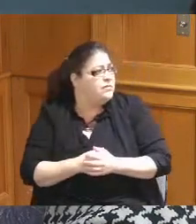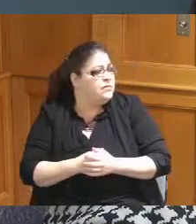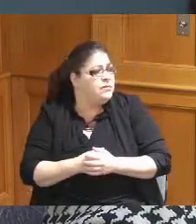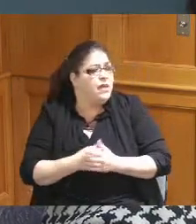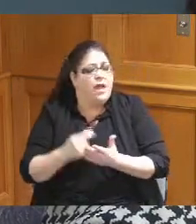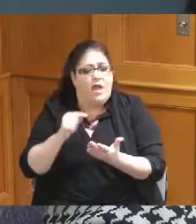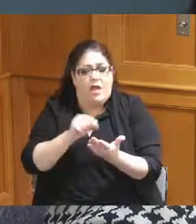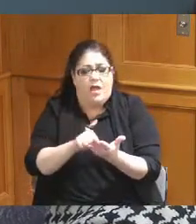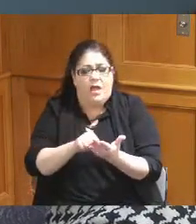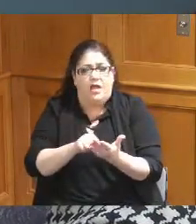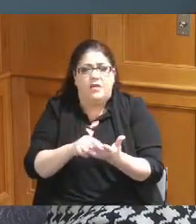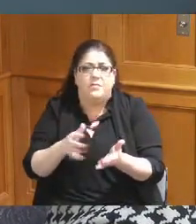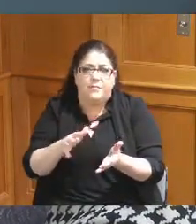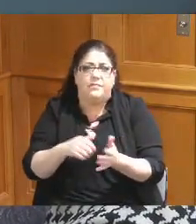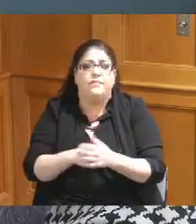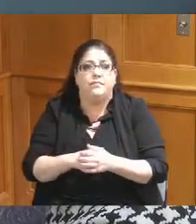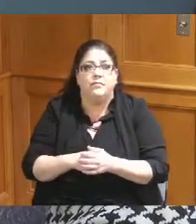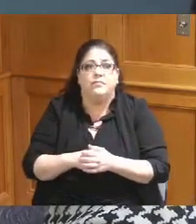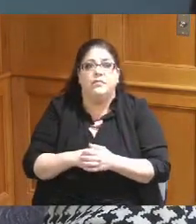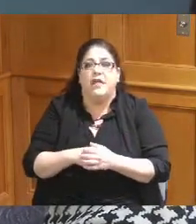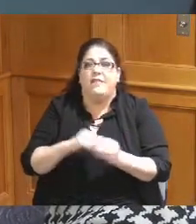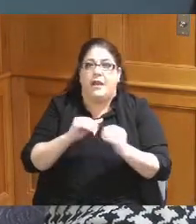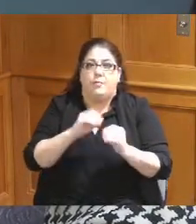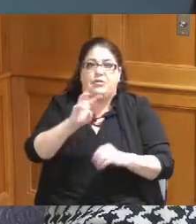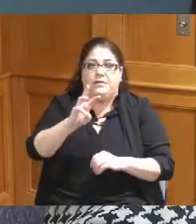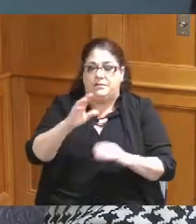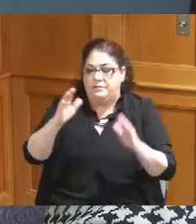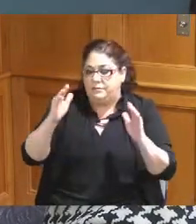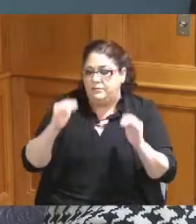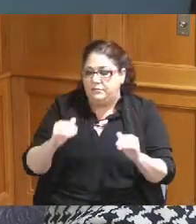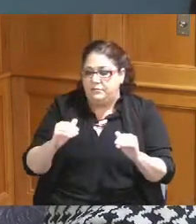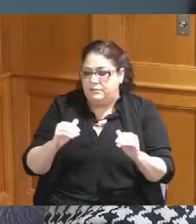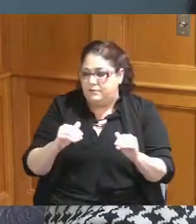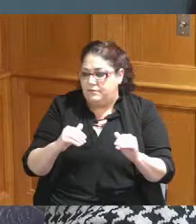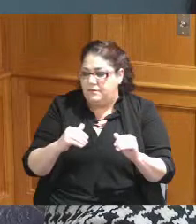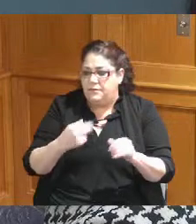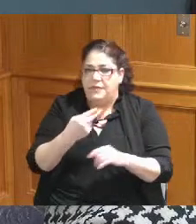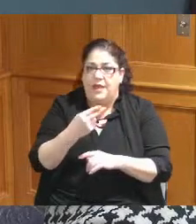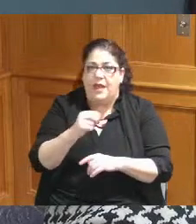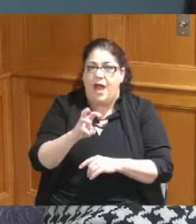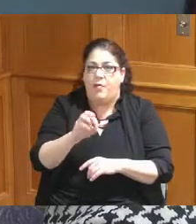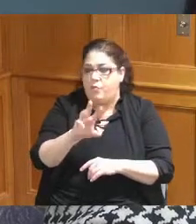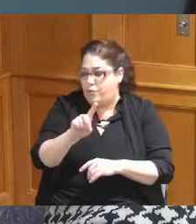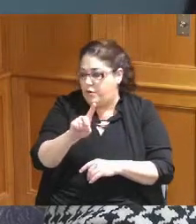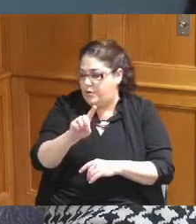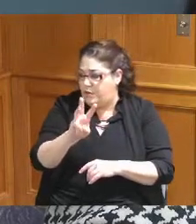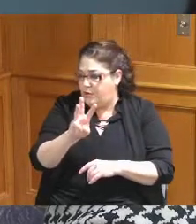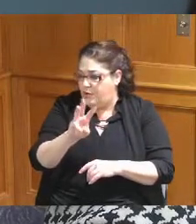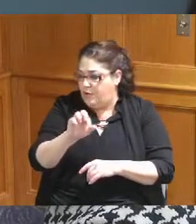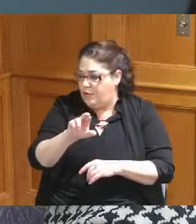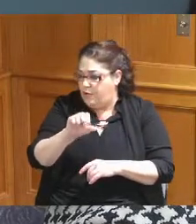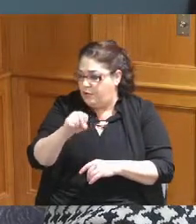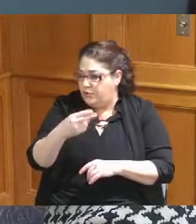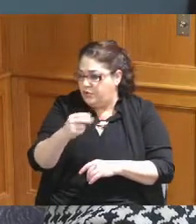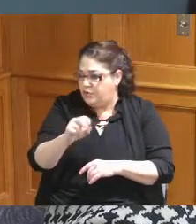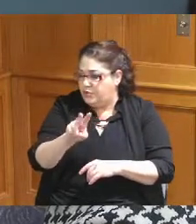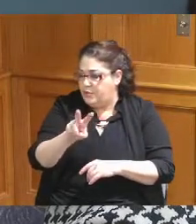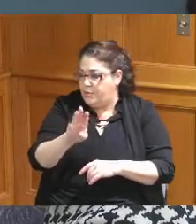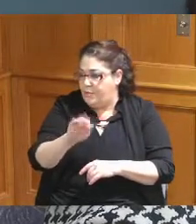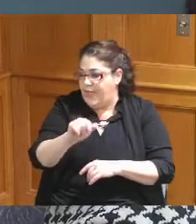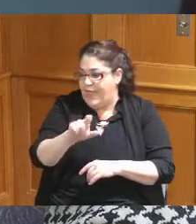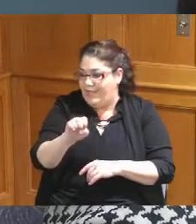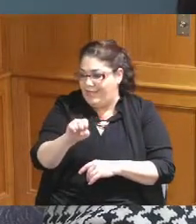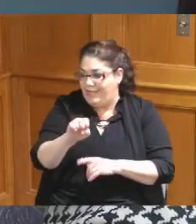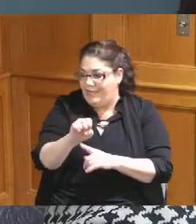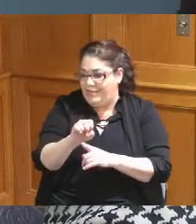a number so that was is this Howard horse Bell is he is he I'm going to if